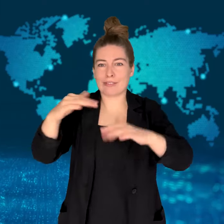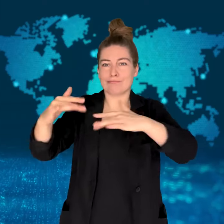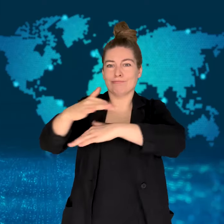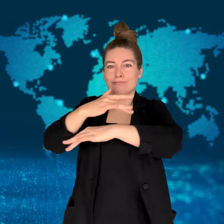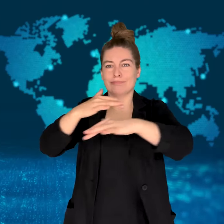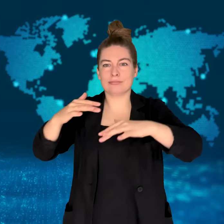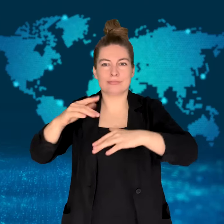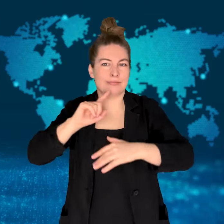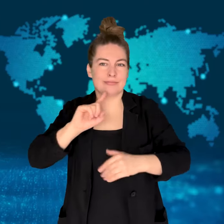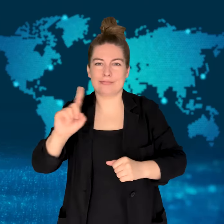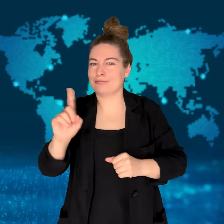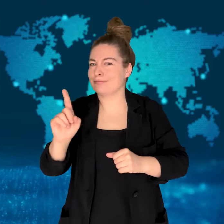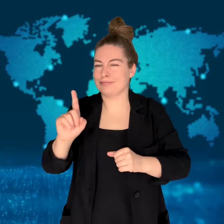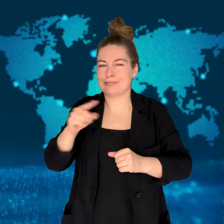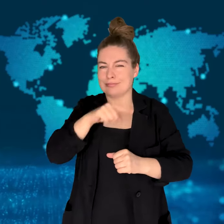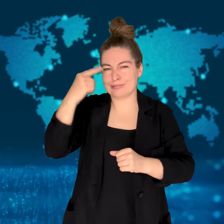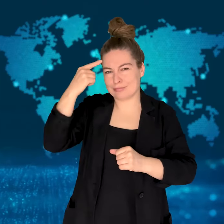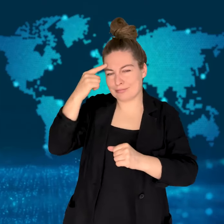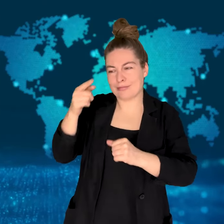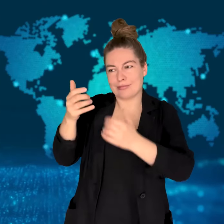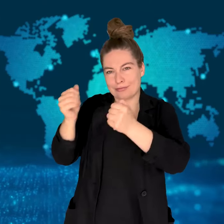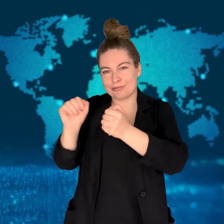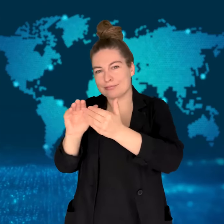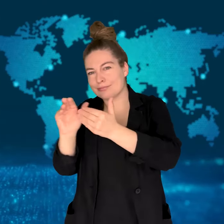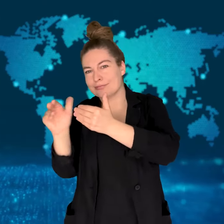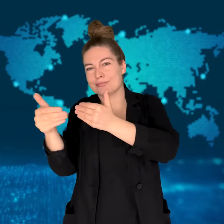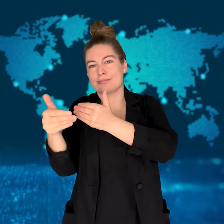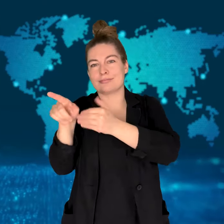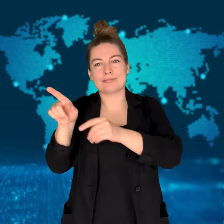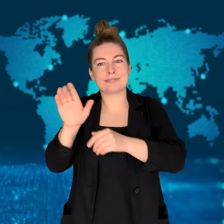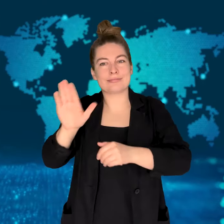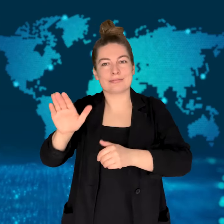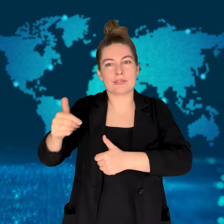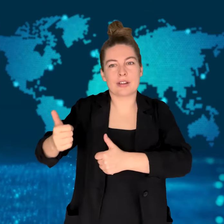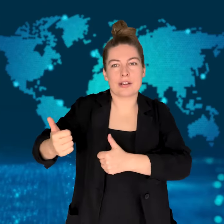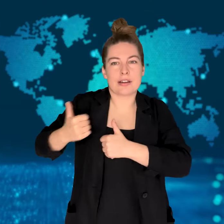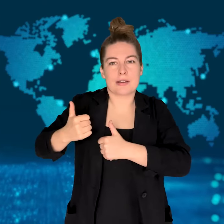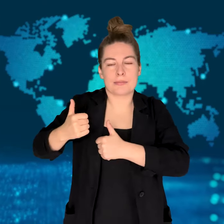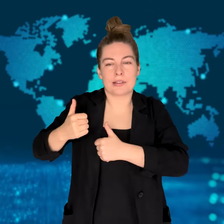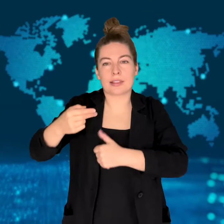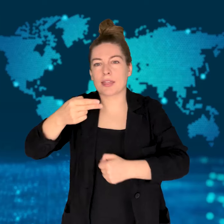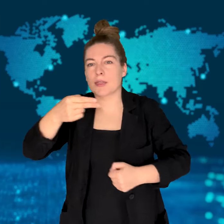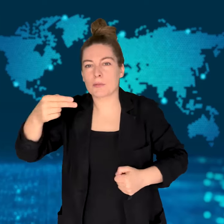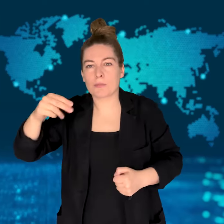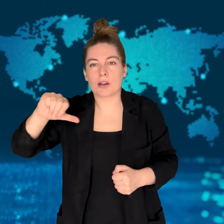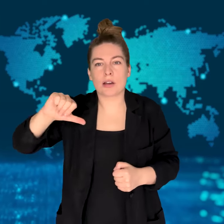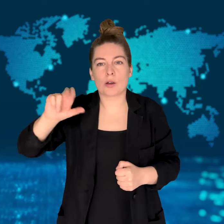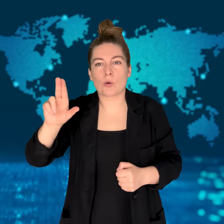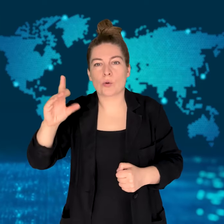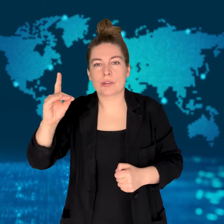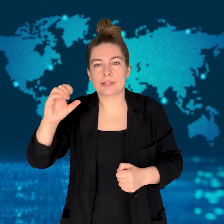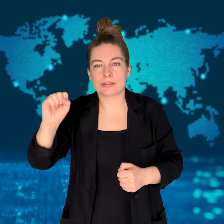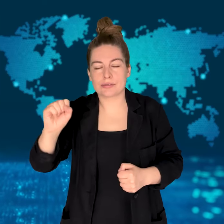a "military building of Quds forces" and not a consulate.